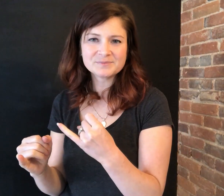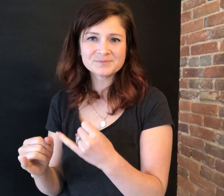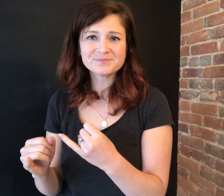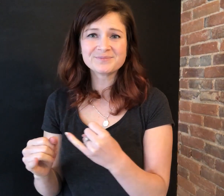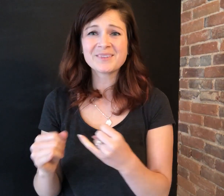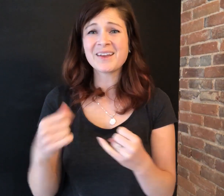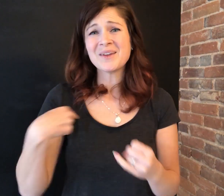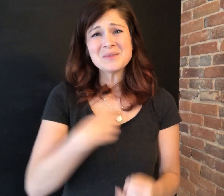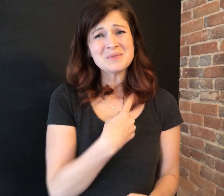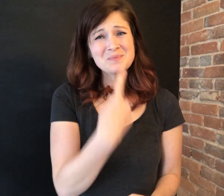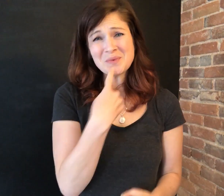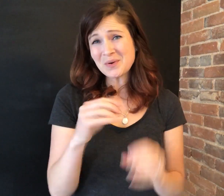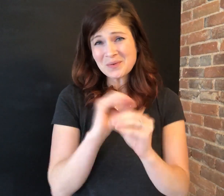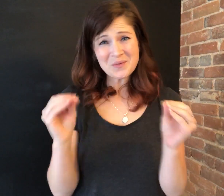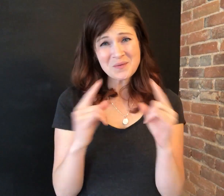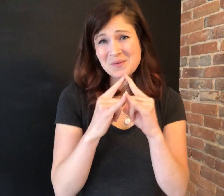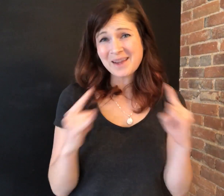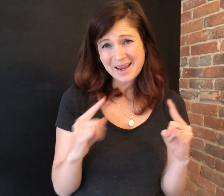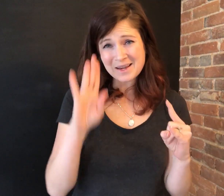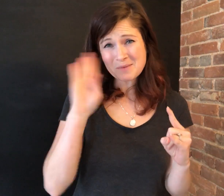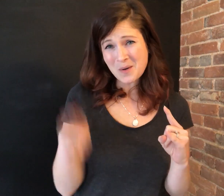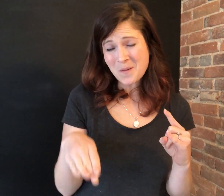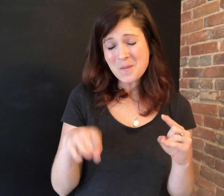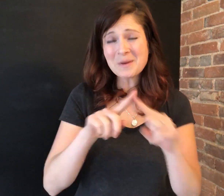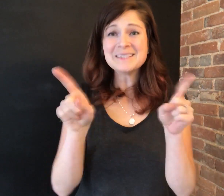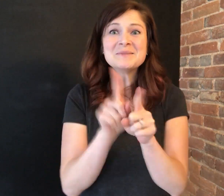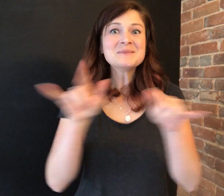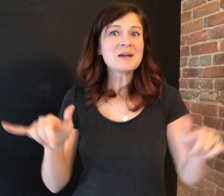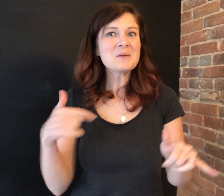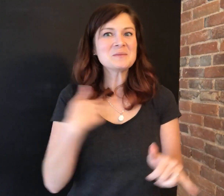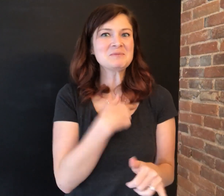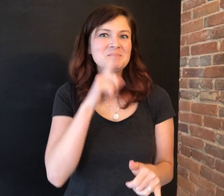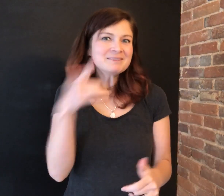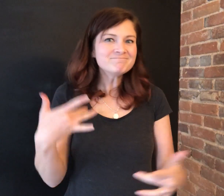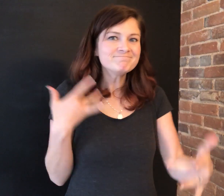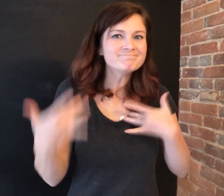So, while we are disappointed we will not have our camp session this summer,